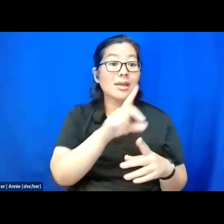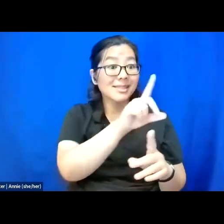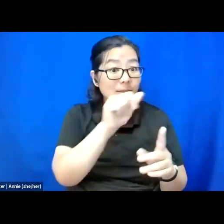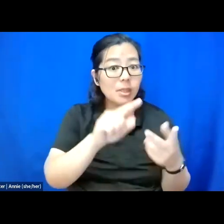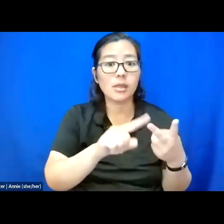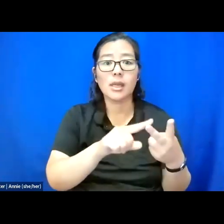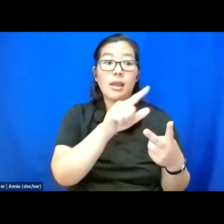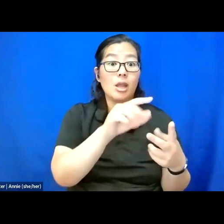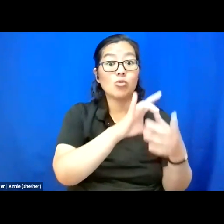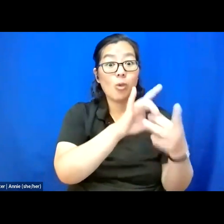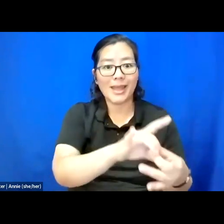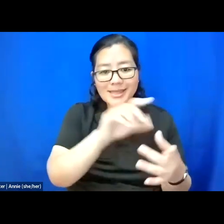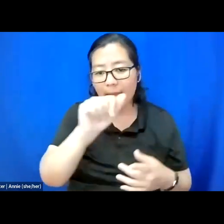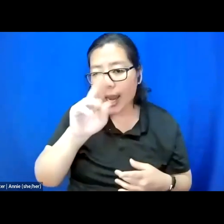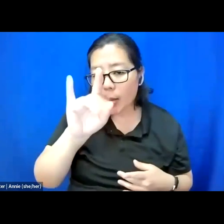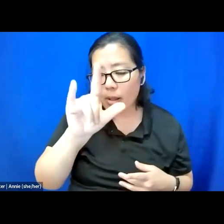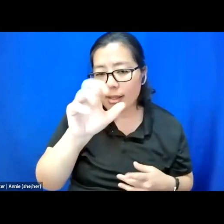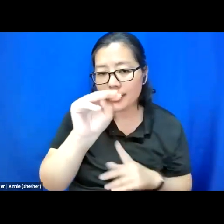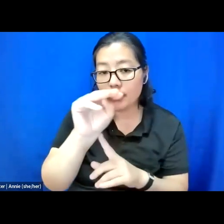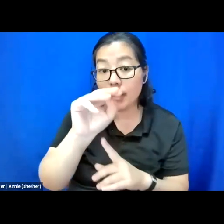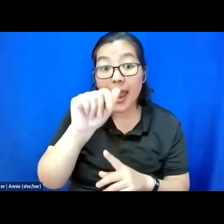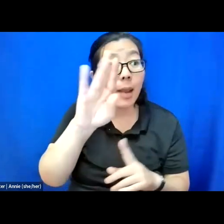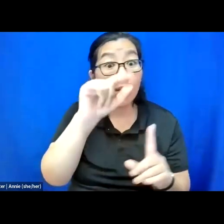that ableism is the toolkit, but white supremacy is the goal.